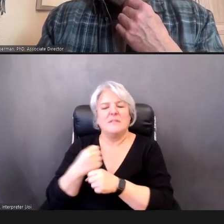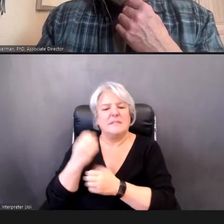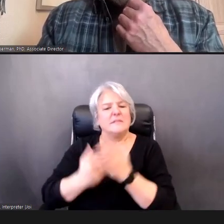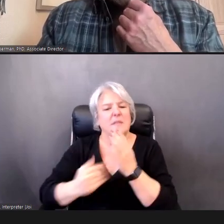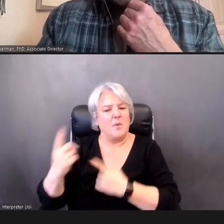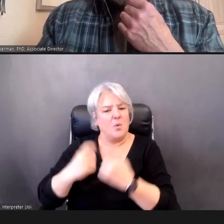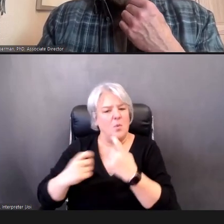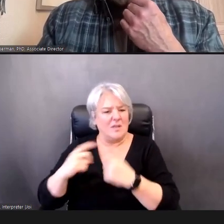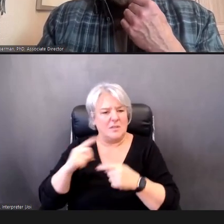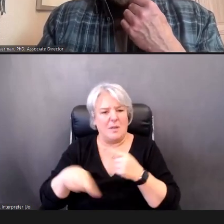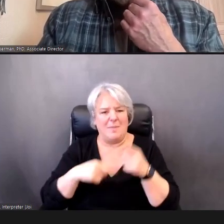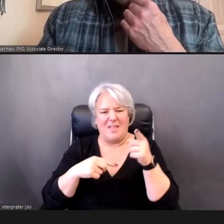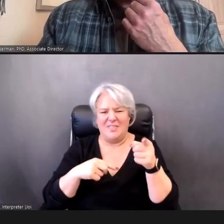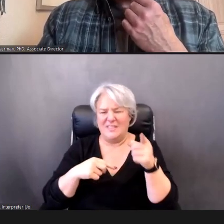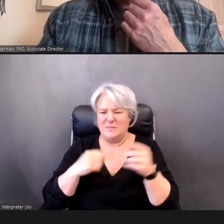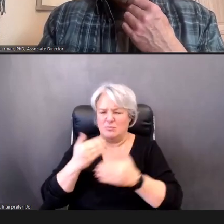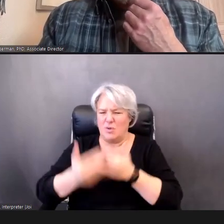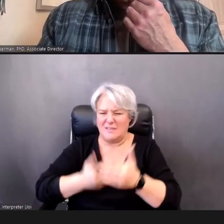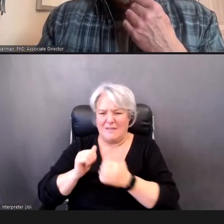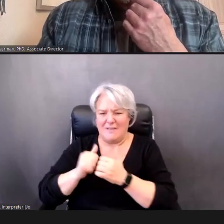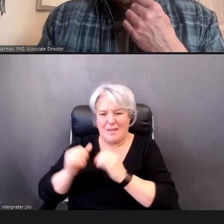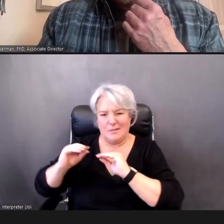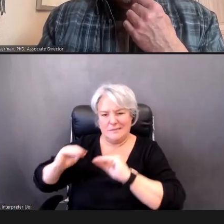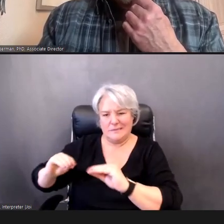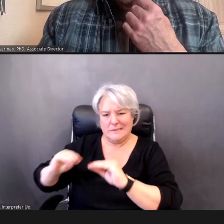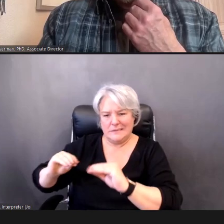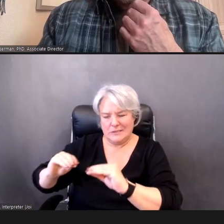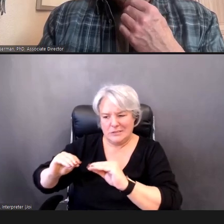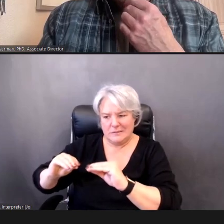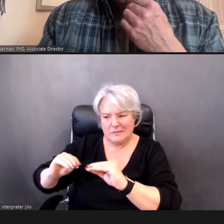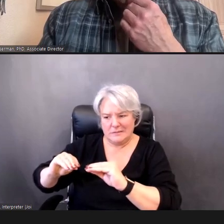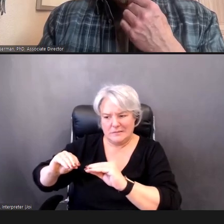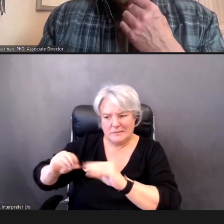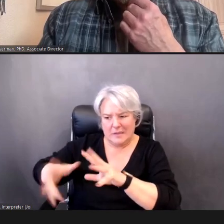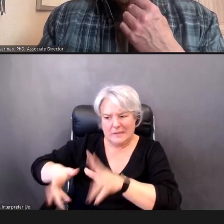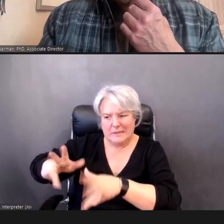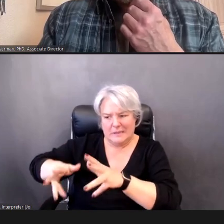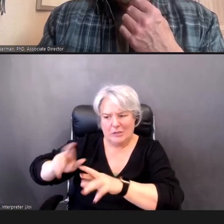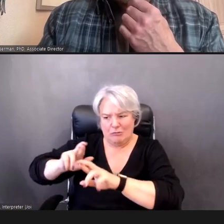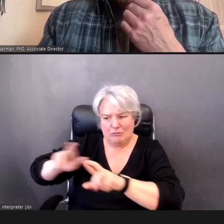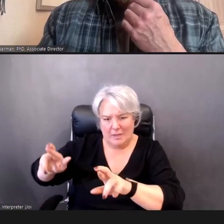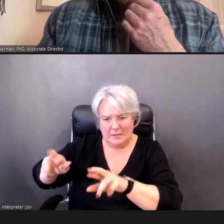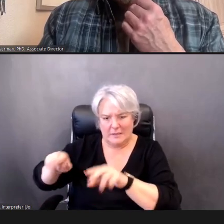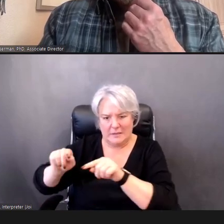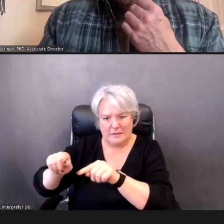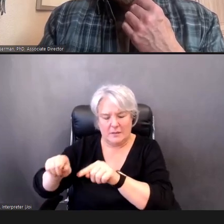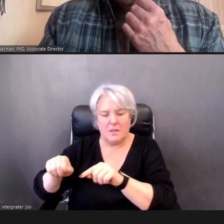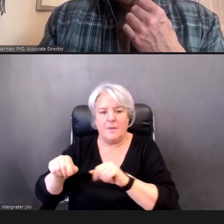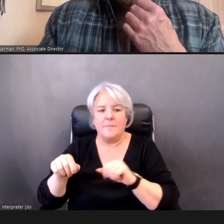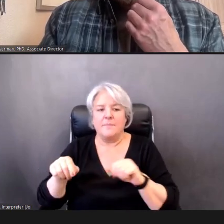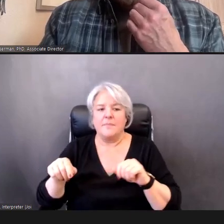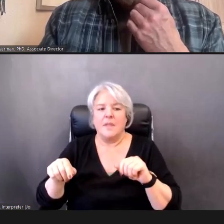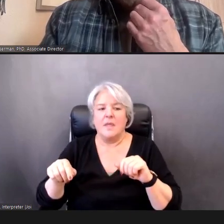process, as you mentioned, in preparation for today's webinar. And really, those have centered around how long that conditioning